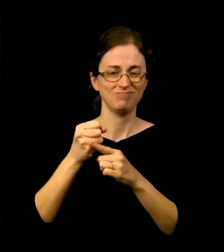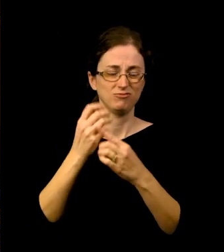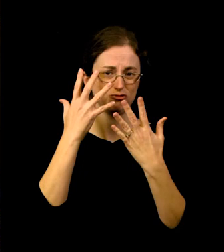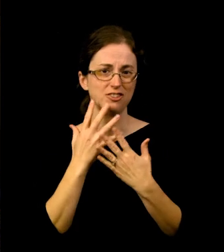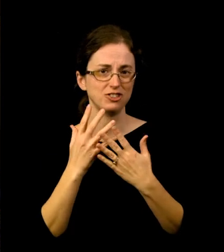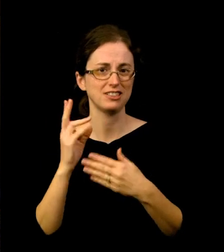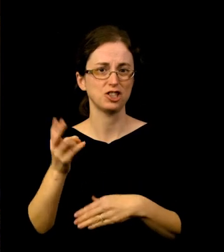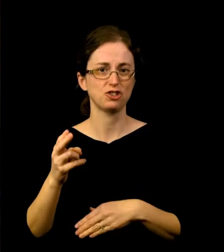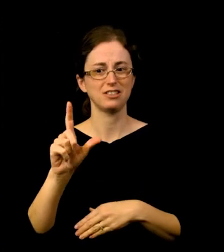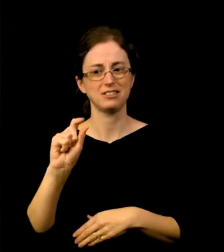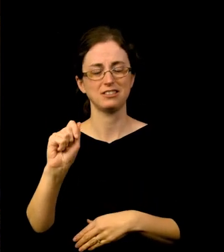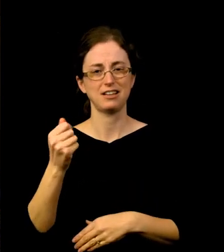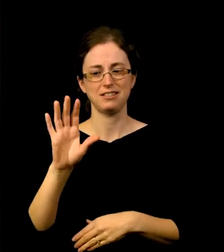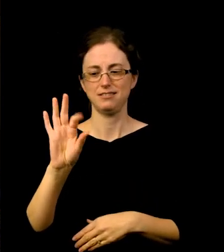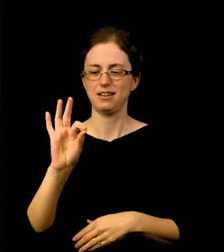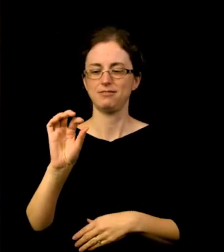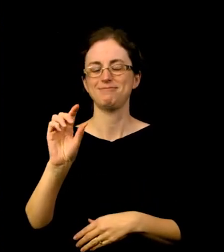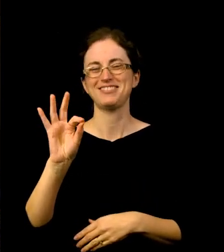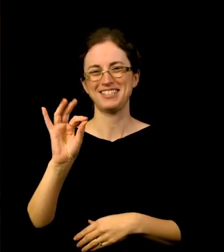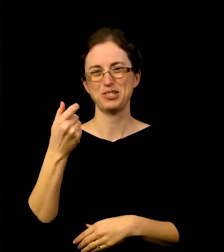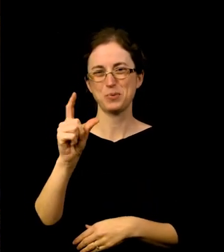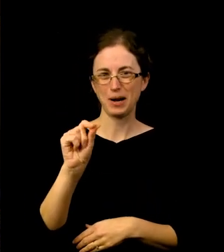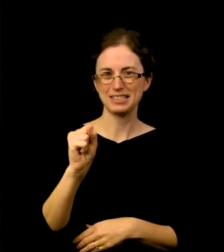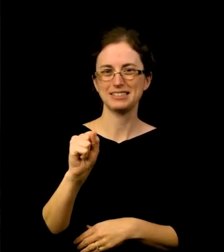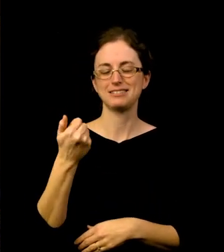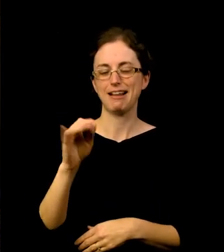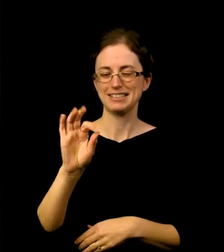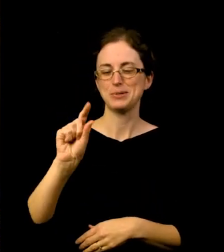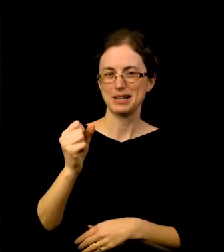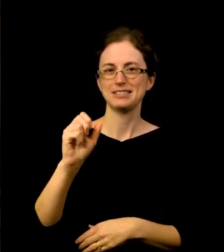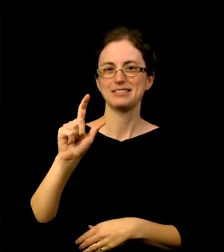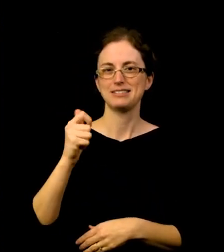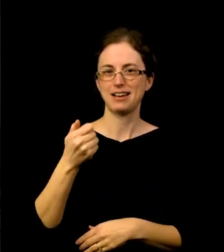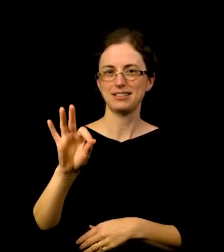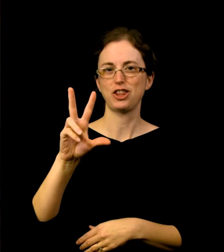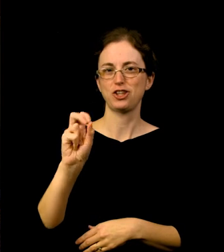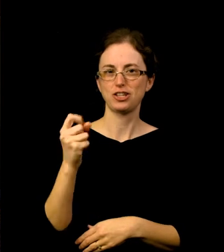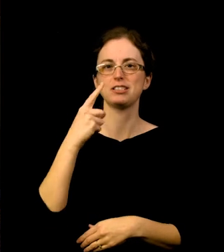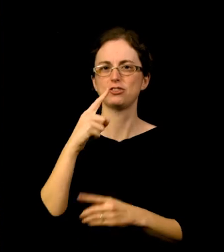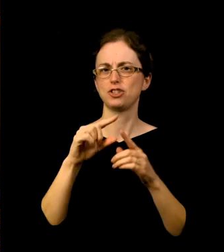and demonstrates the tight bond between Soviet art and ideology. The galleries will be